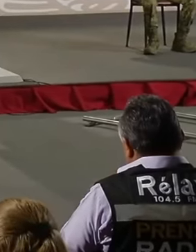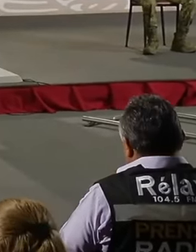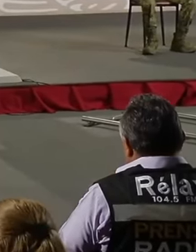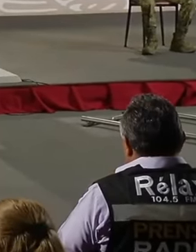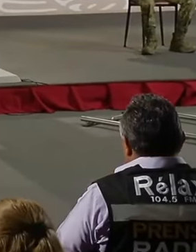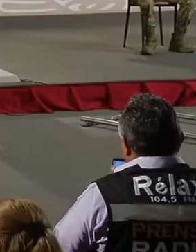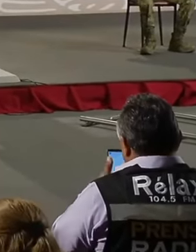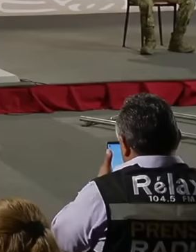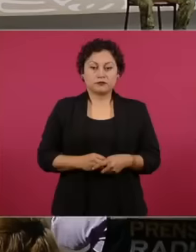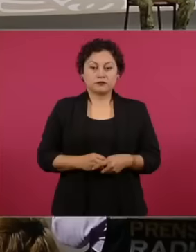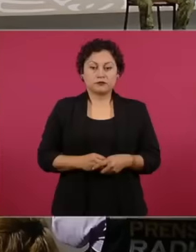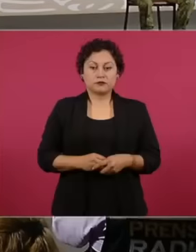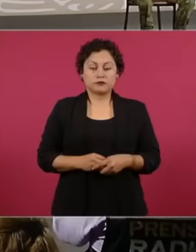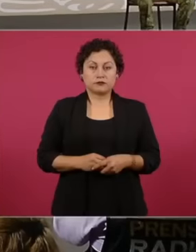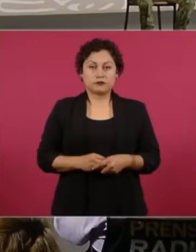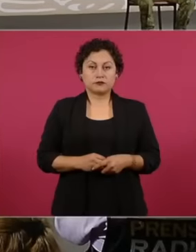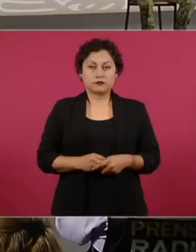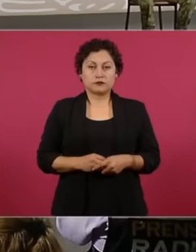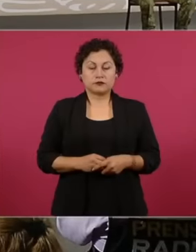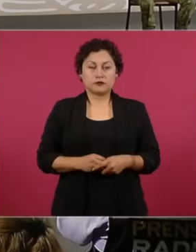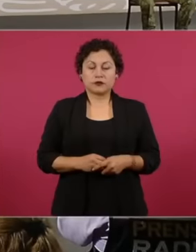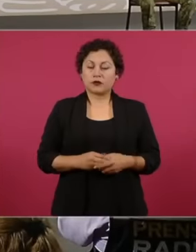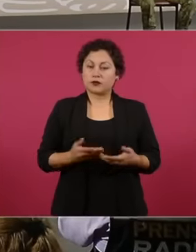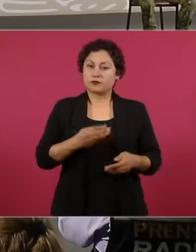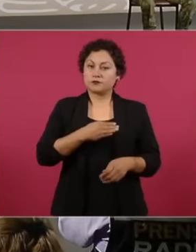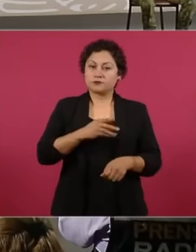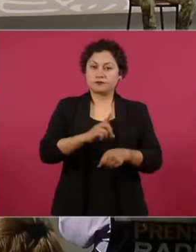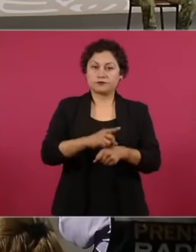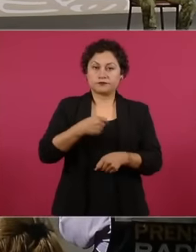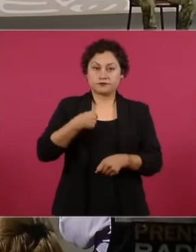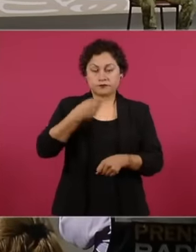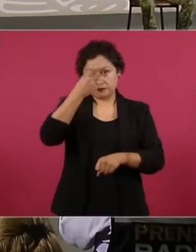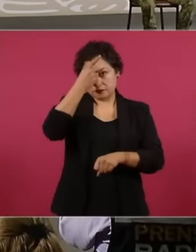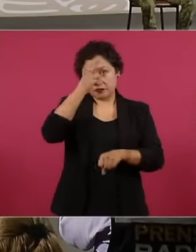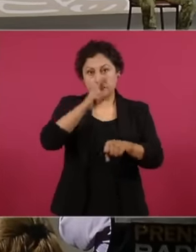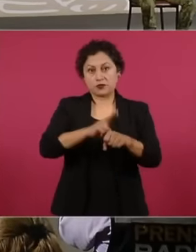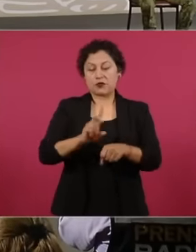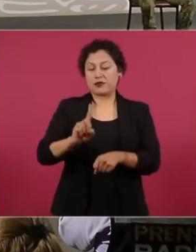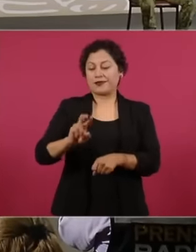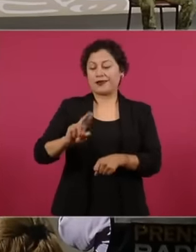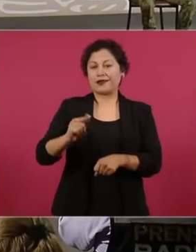Javier Guardado Morado, director of dredging of the Ministry of the Navy, and I will explain the work to you.